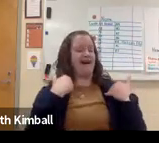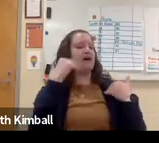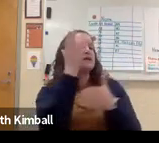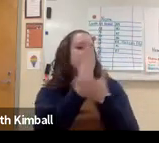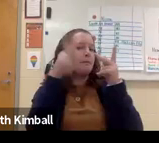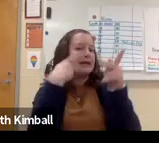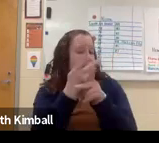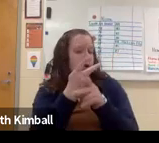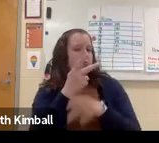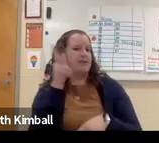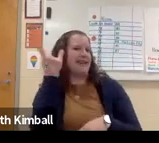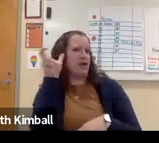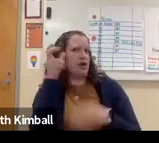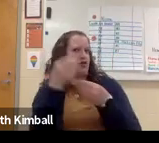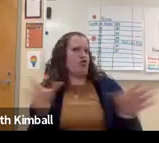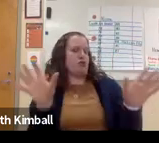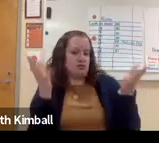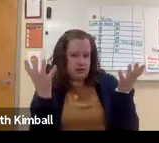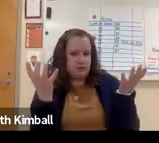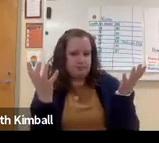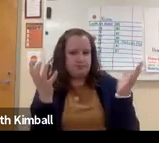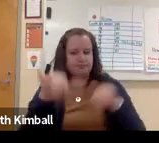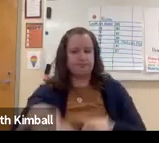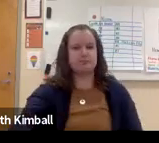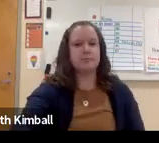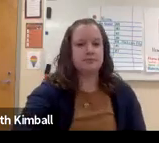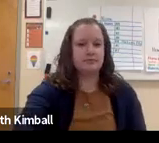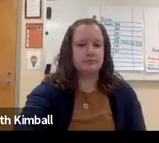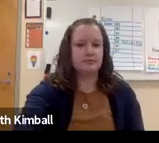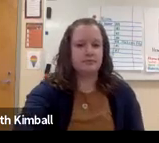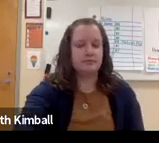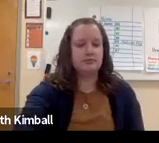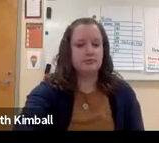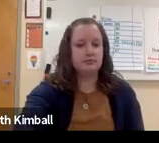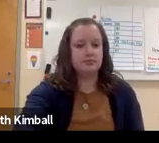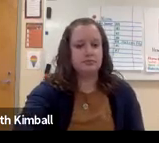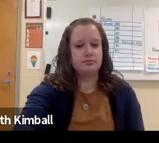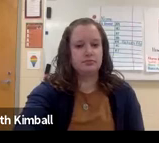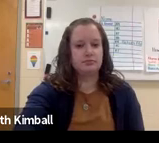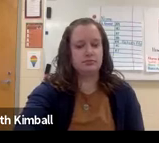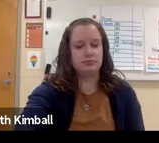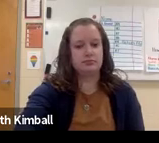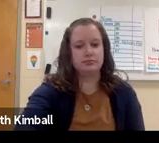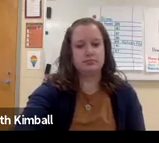students or students who may have some type of hearing loss.